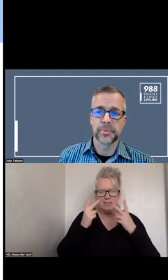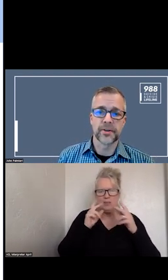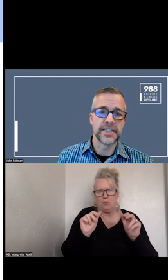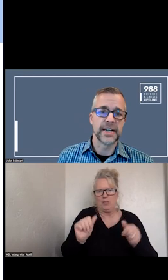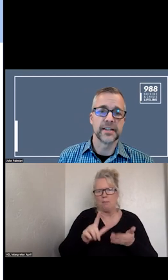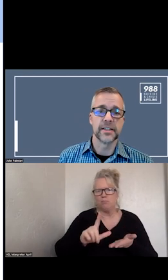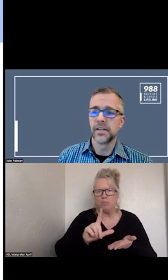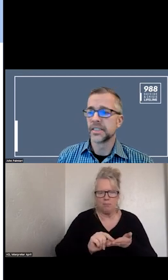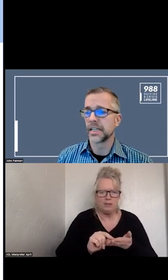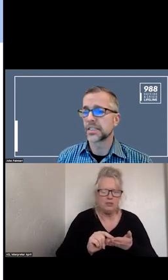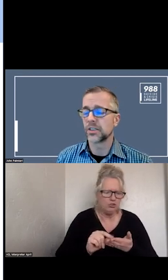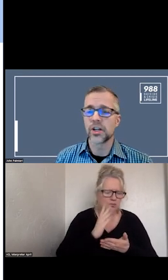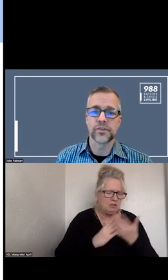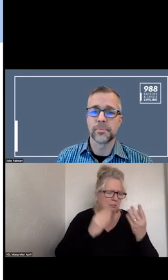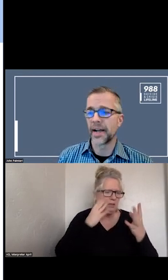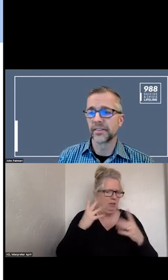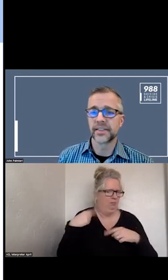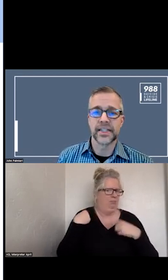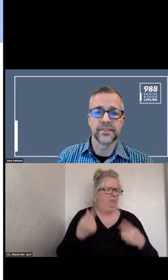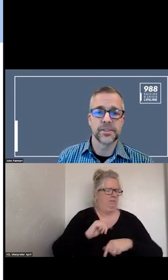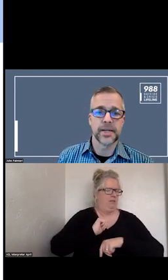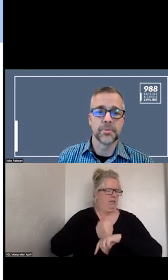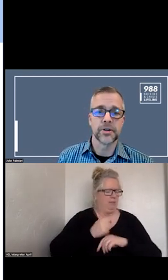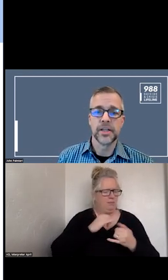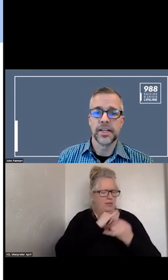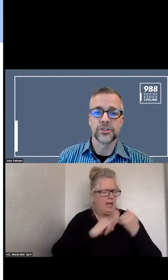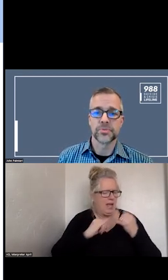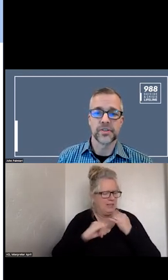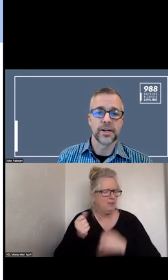PRELIMINARY DATA SINCE THE LAUNCH OF THE PILOT. IN TERMS OF